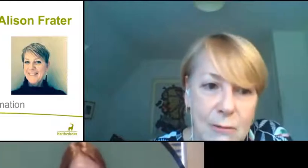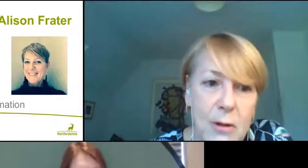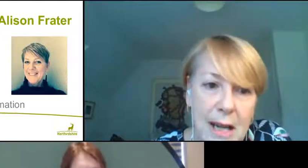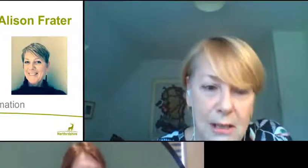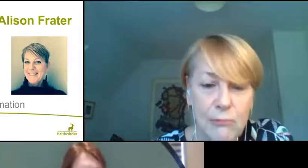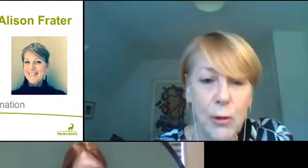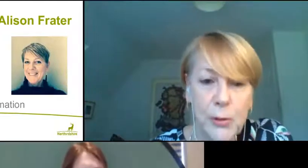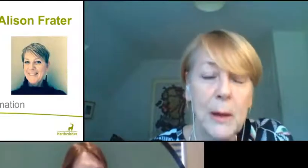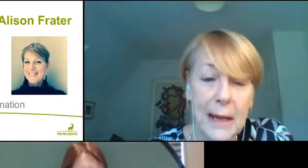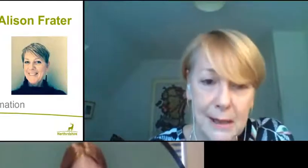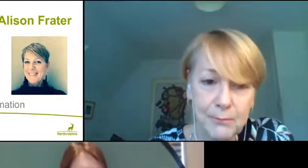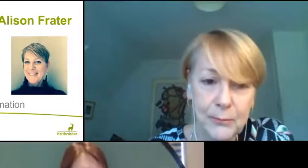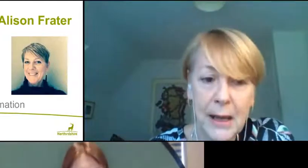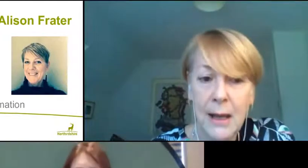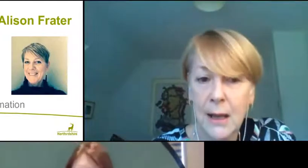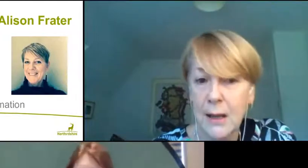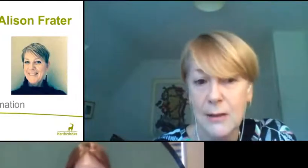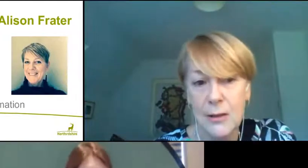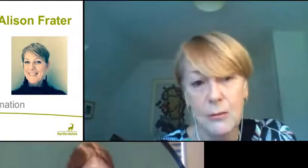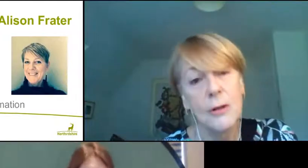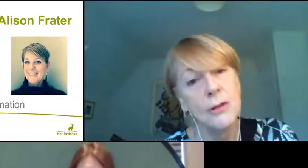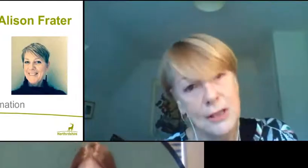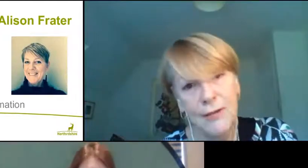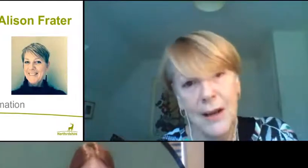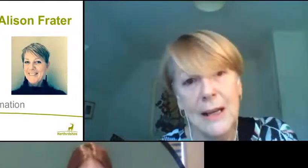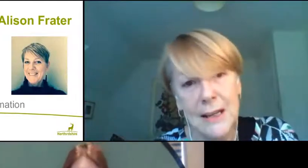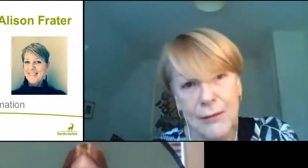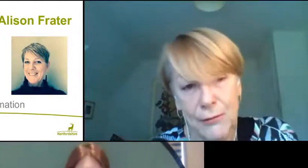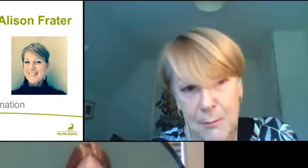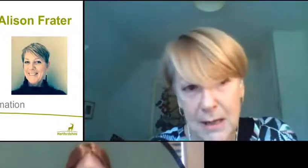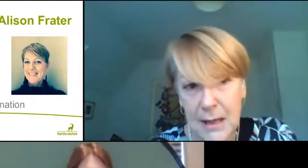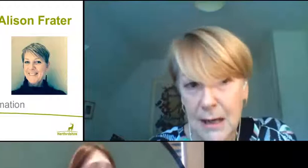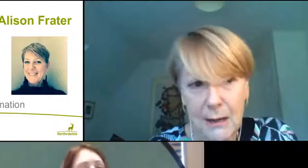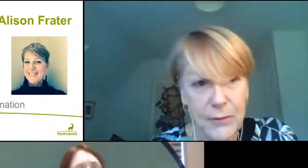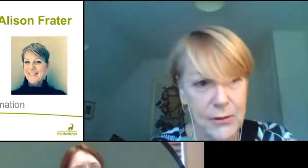everybody has a role to play. So just finally from me there's